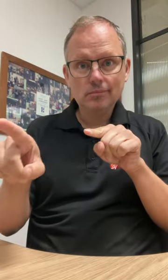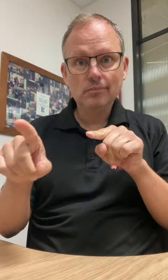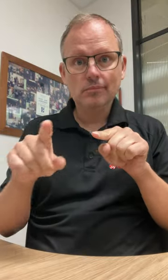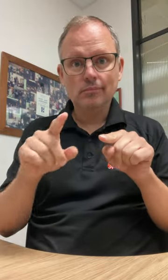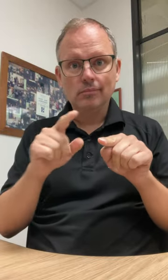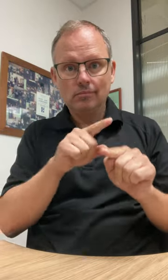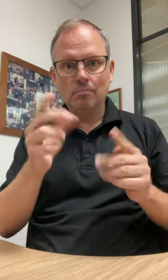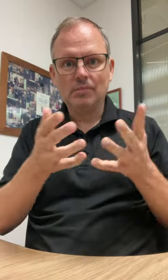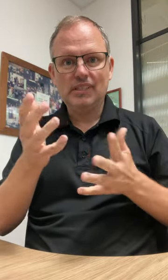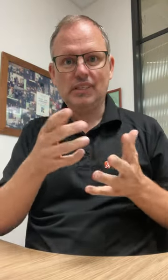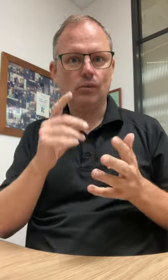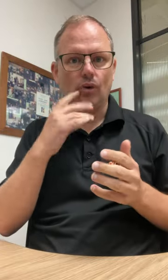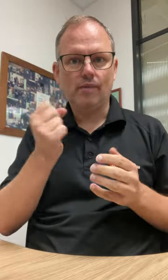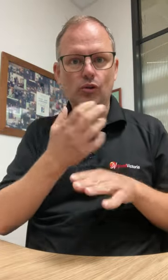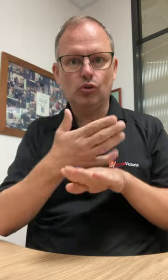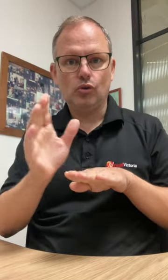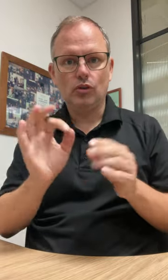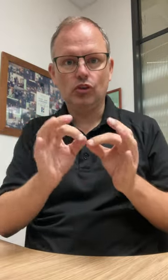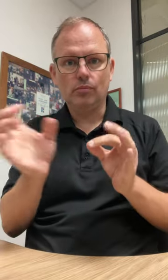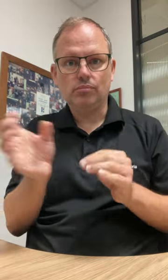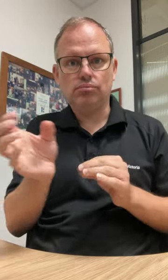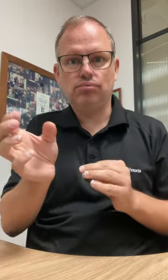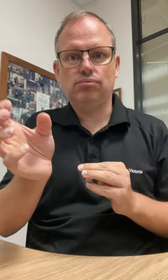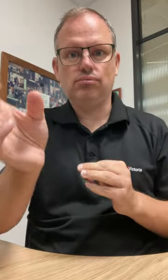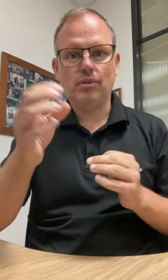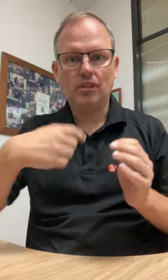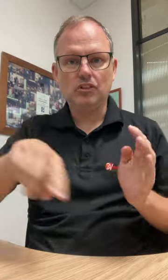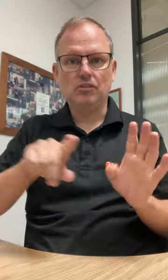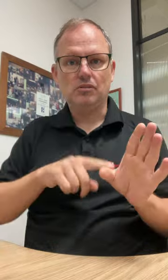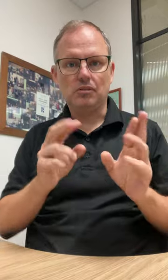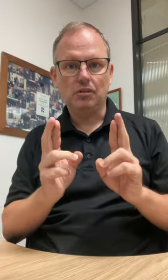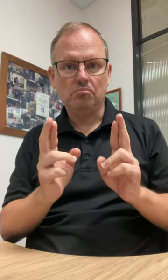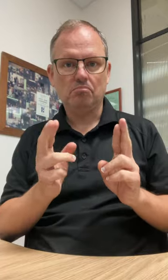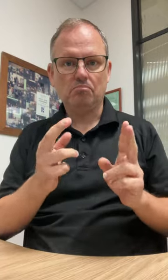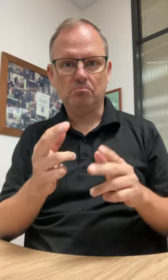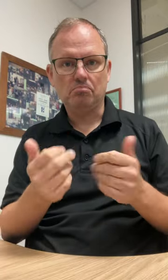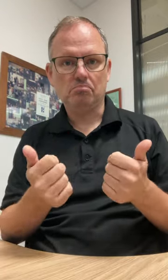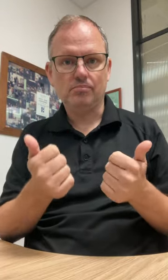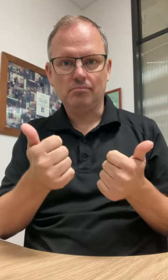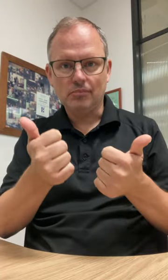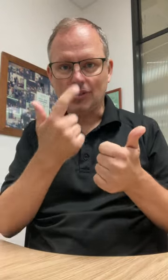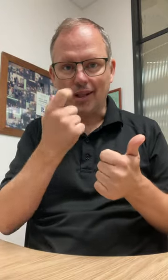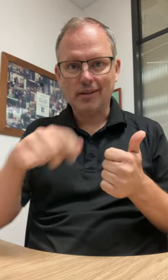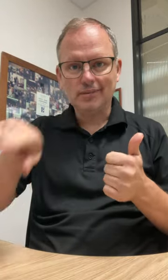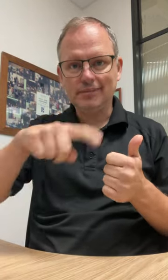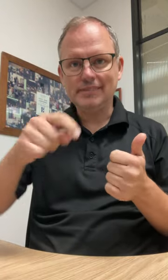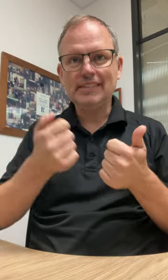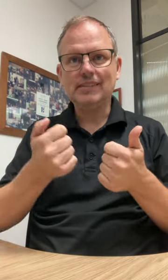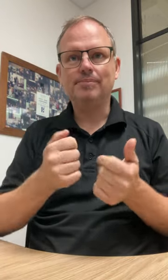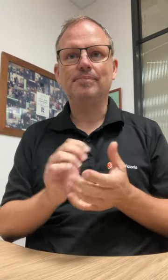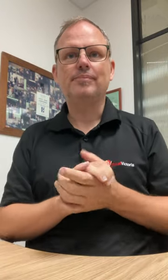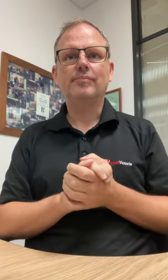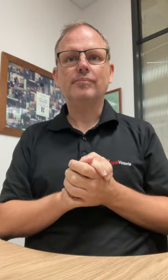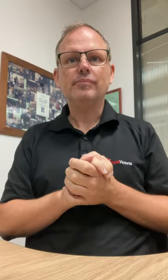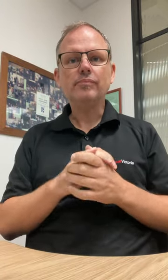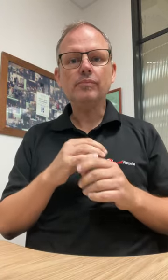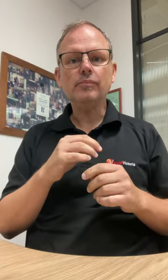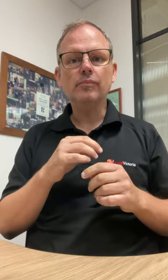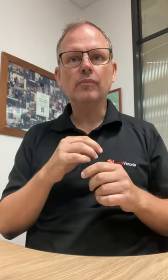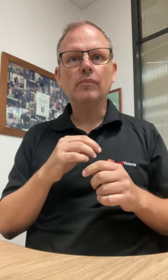We have our fingers crossed that you all pass, which means we'll have 16 new interpreters here working with us. Good luck.